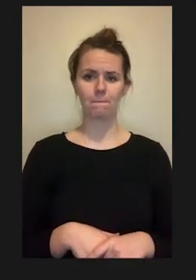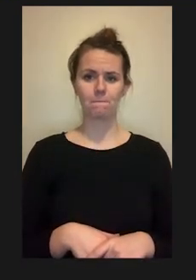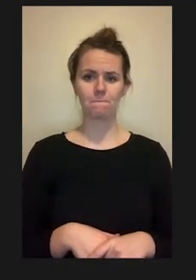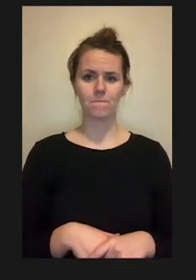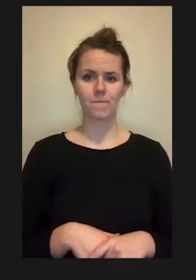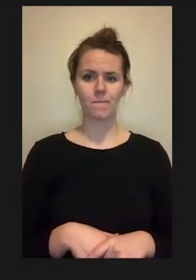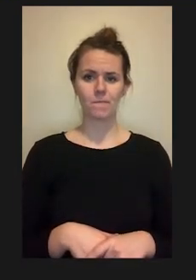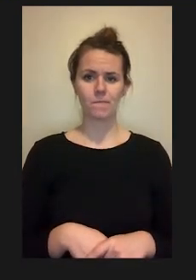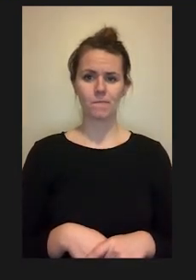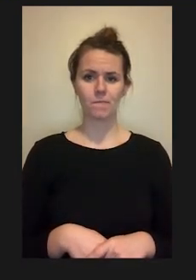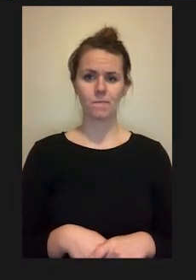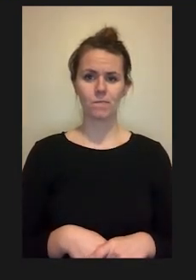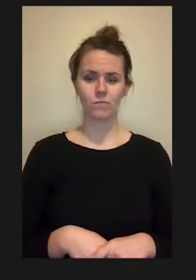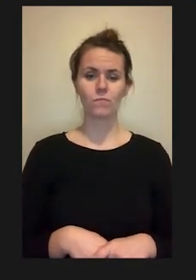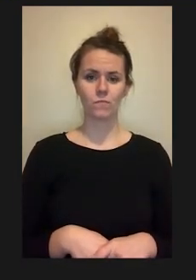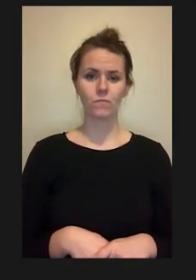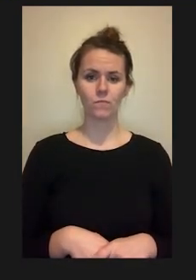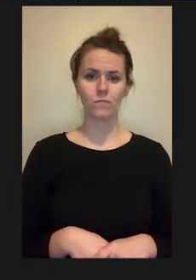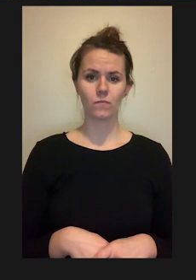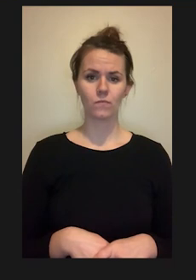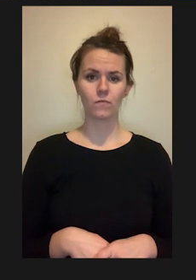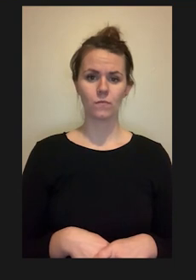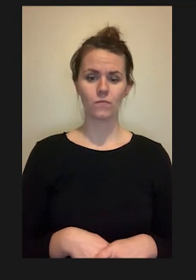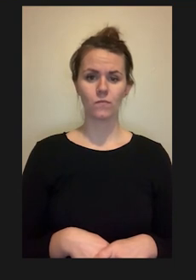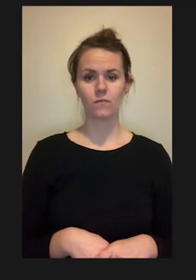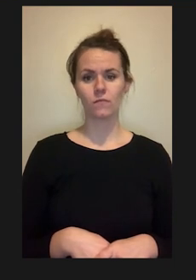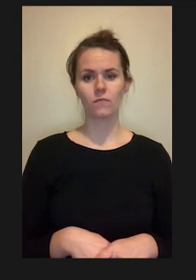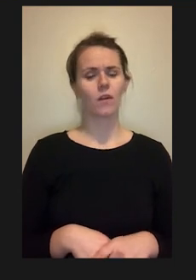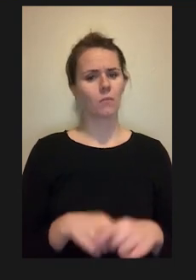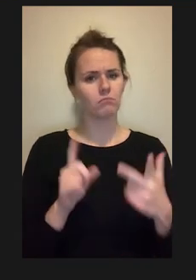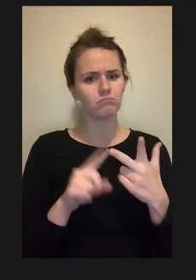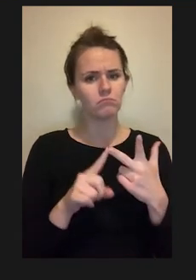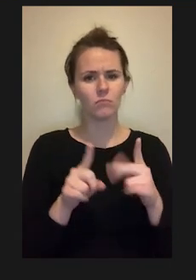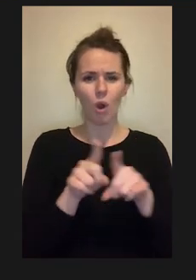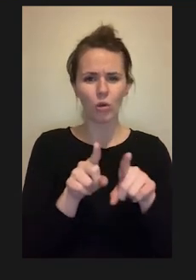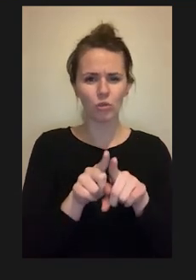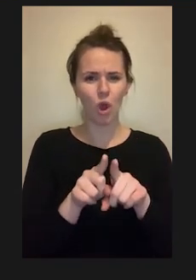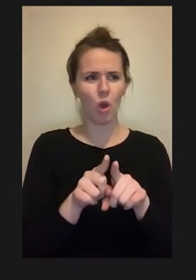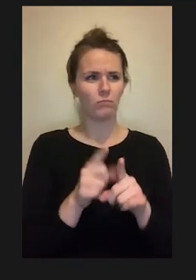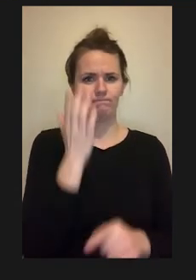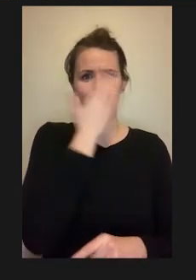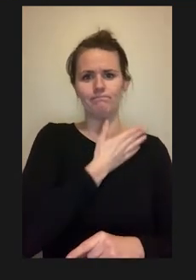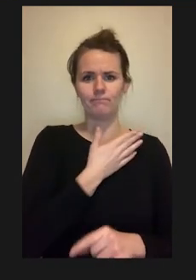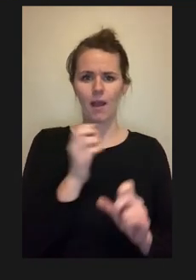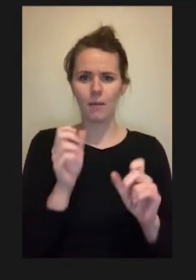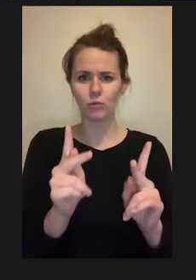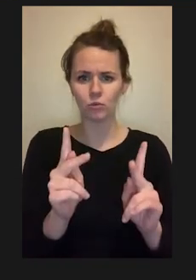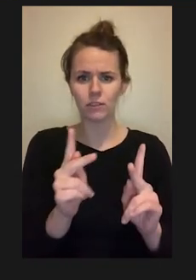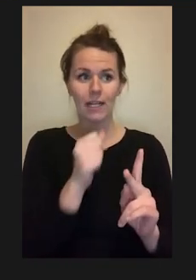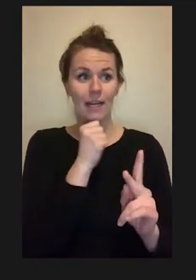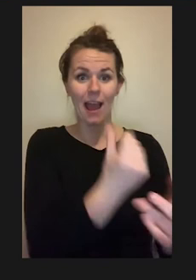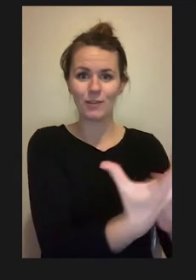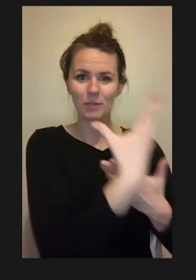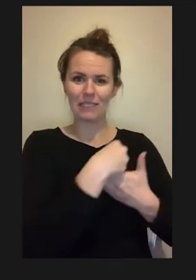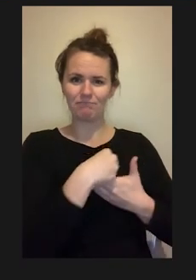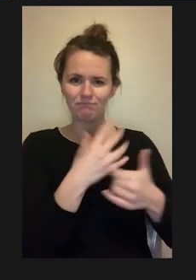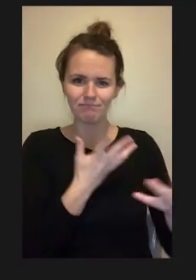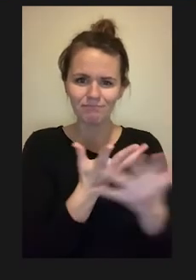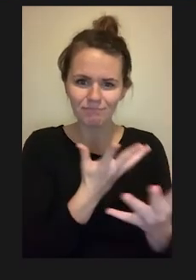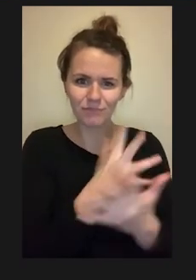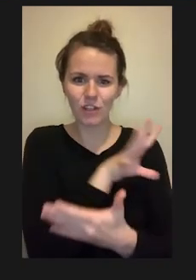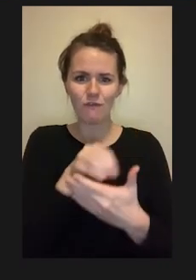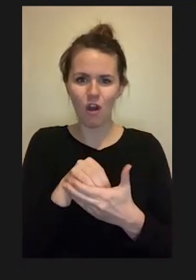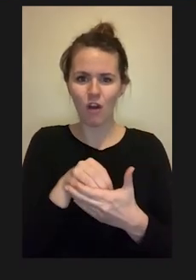important but it's also a missed opportunity not to engage people with disabilities in STEM